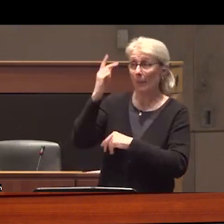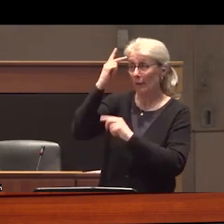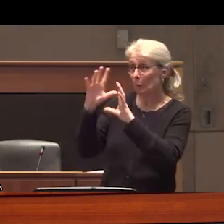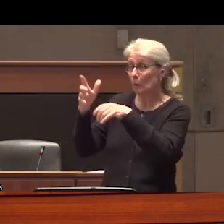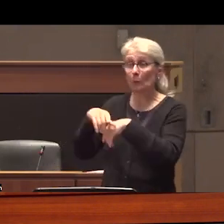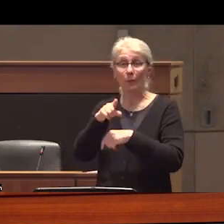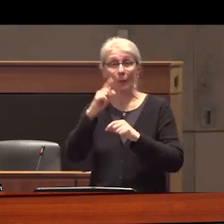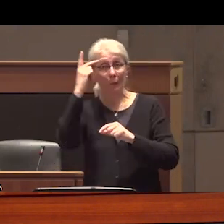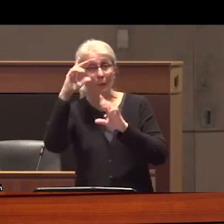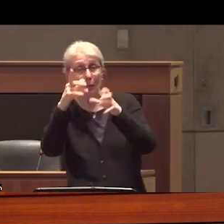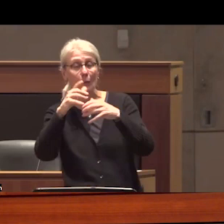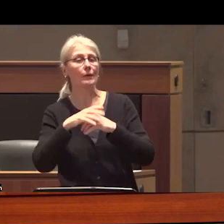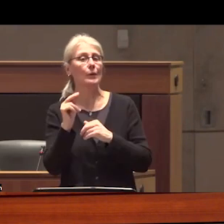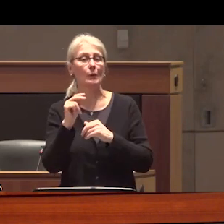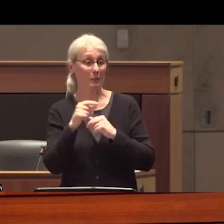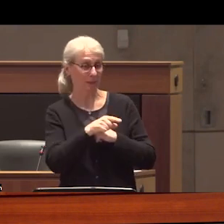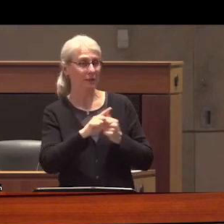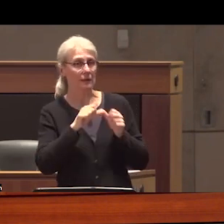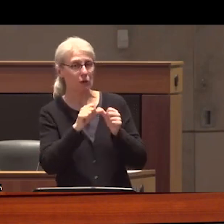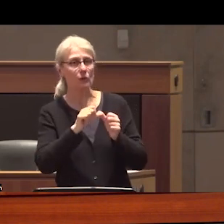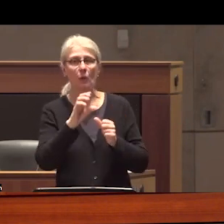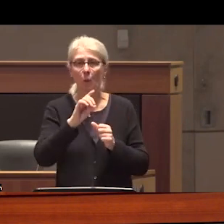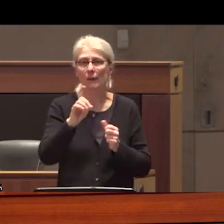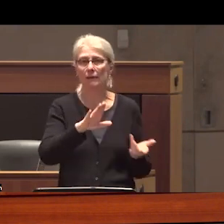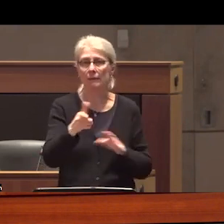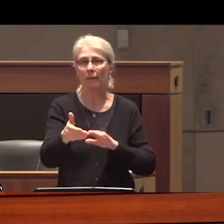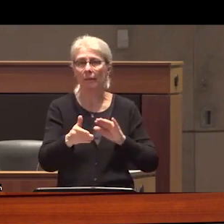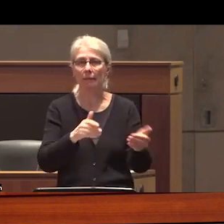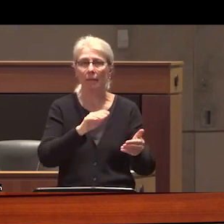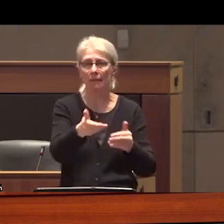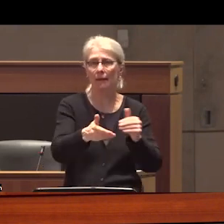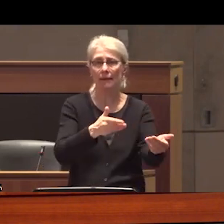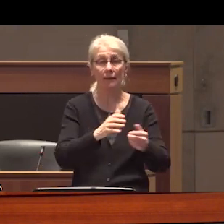people are dying from the unregulated drug crisis and why we cannot expect any one political party